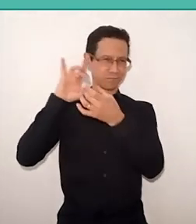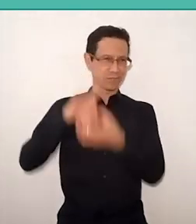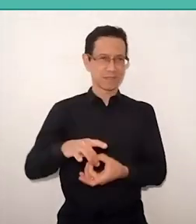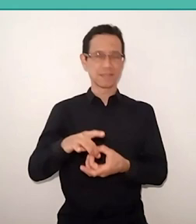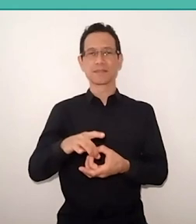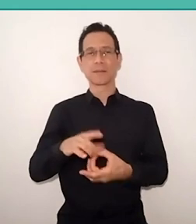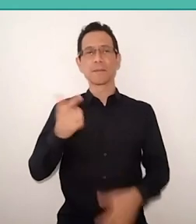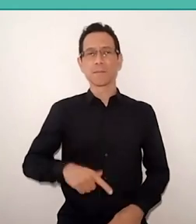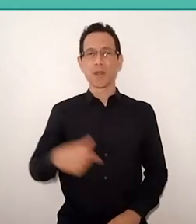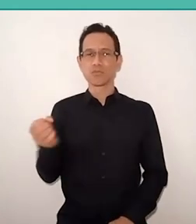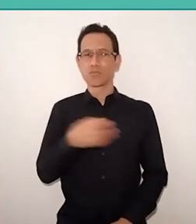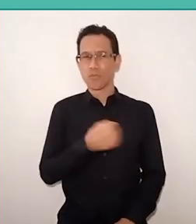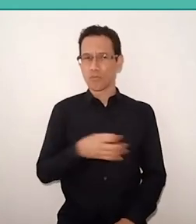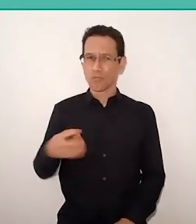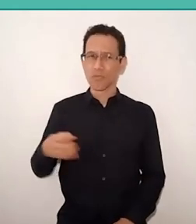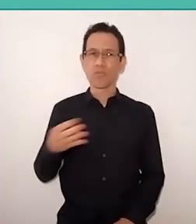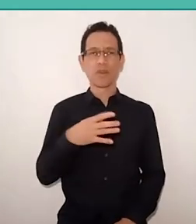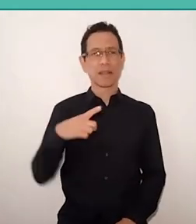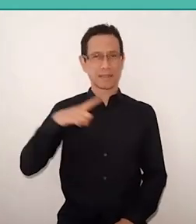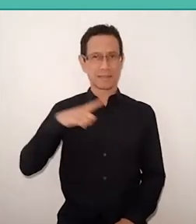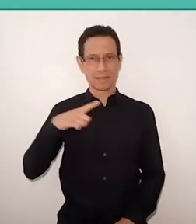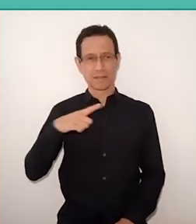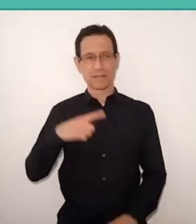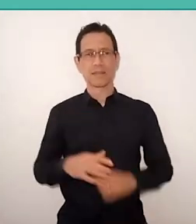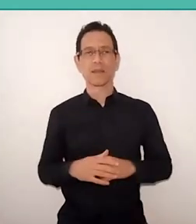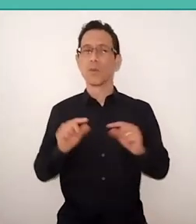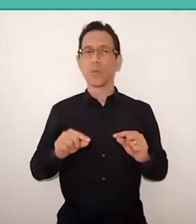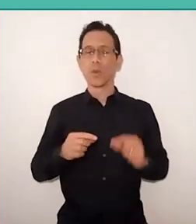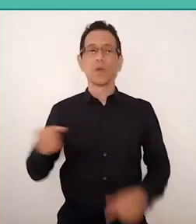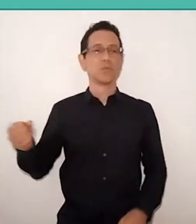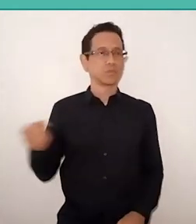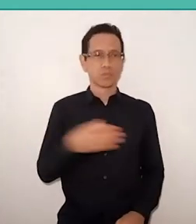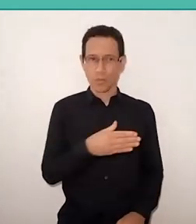involving the new imminent technology entry,